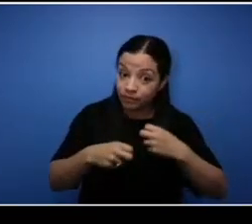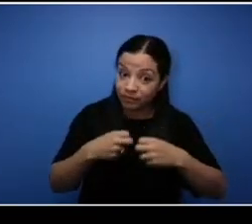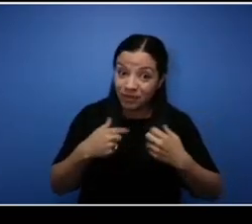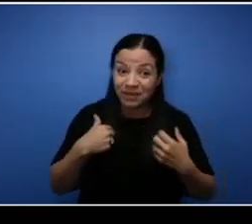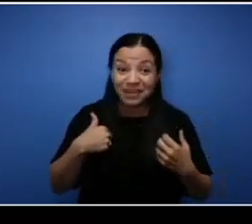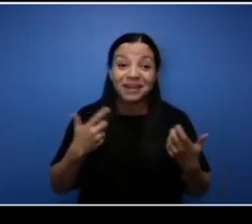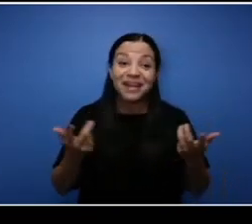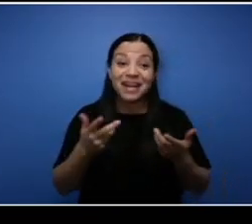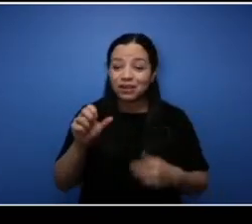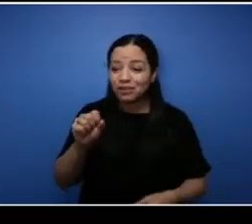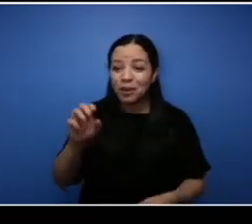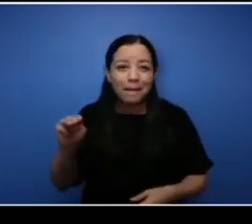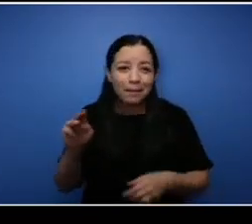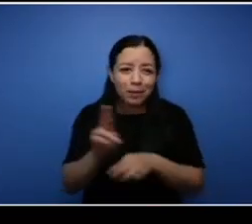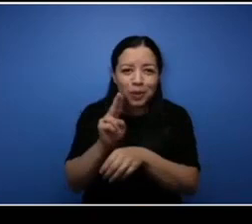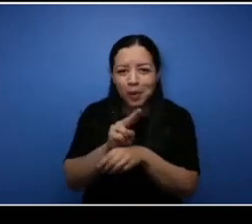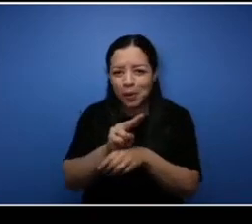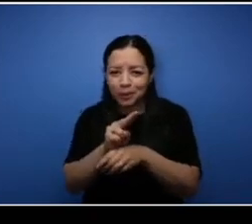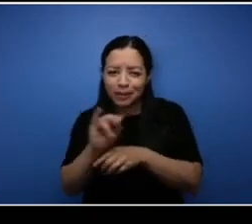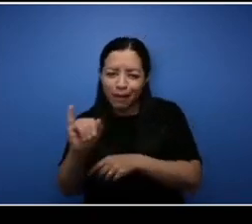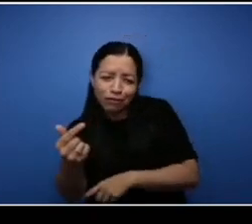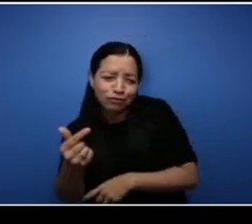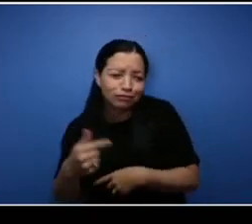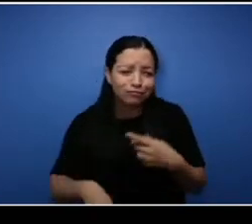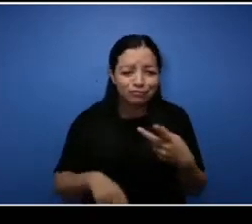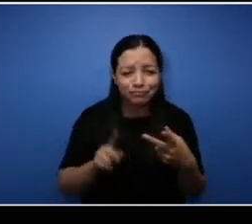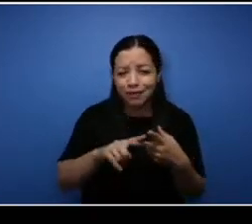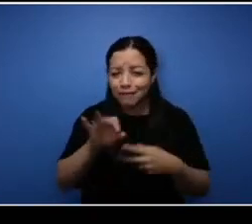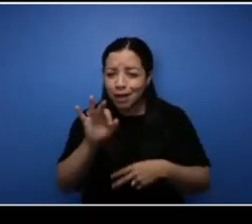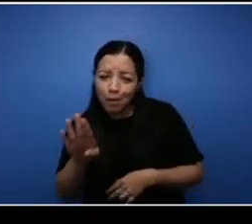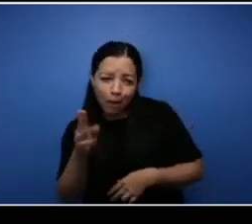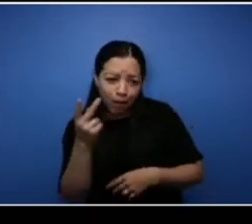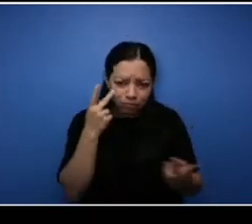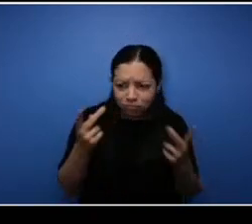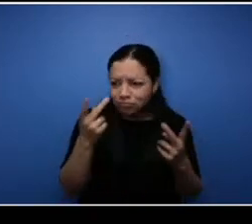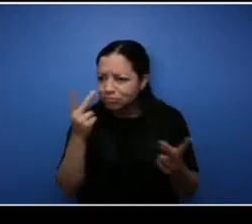things on Instagram and Facebook and you're like you want to go from the start line to